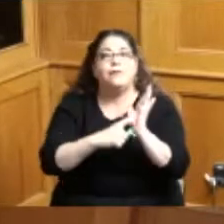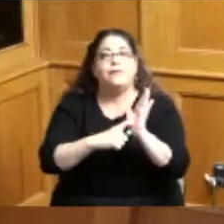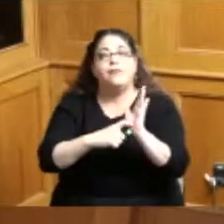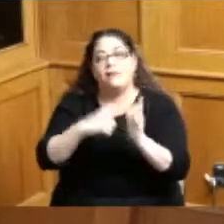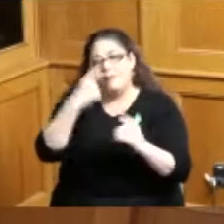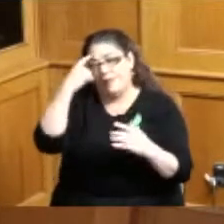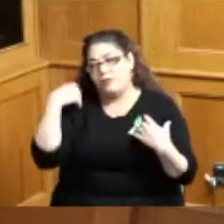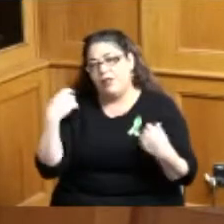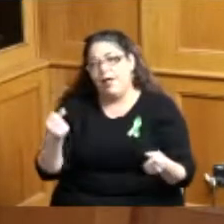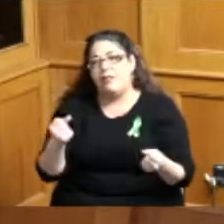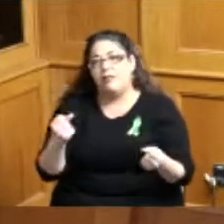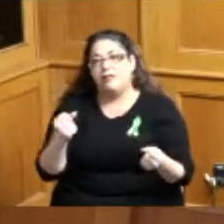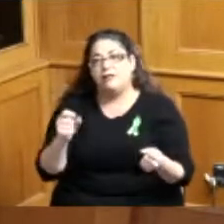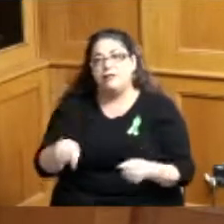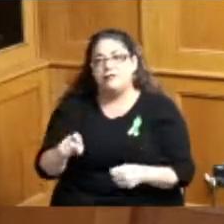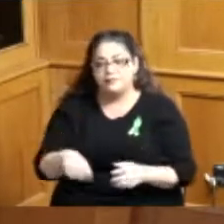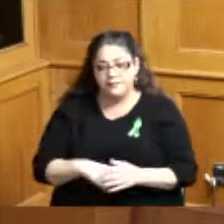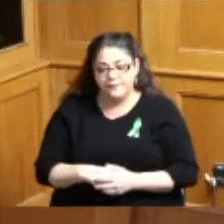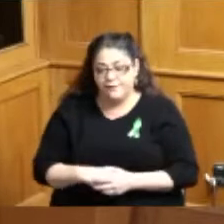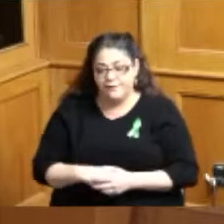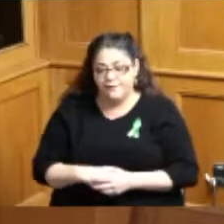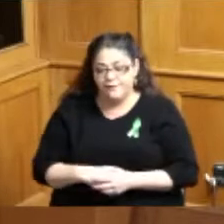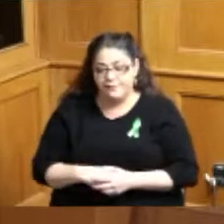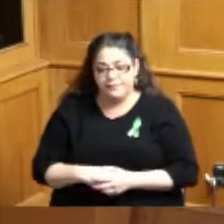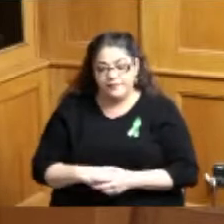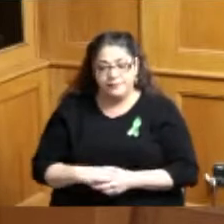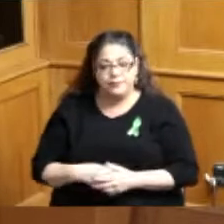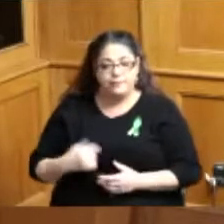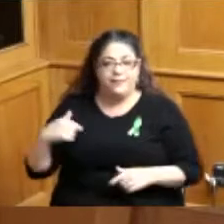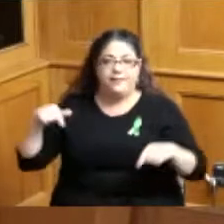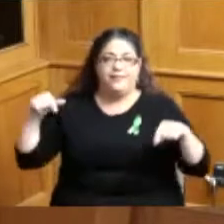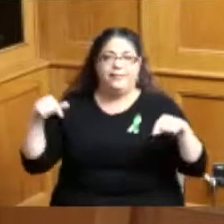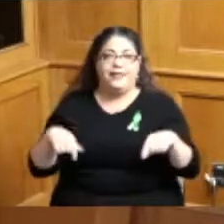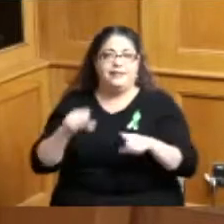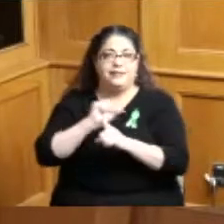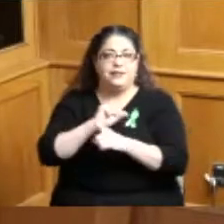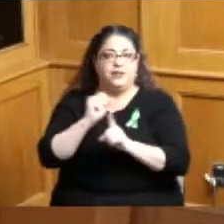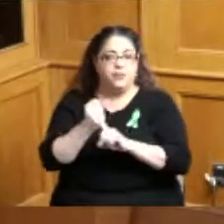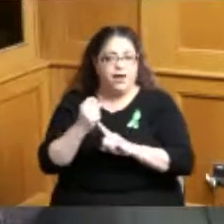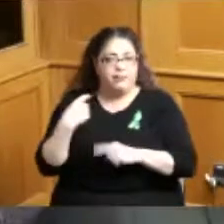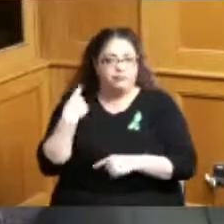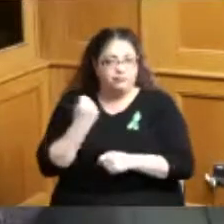I agree that you know this is a situation that within the last couple of years has gotten